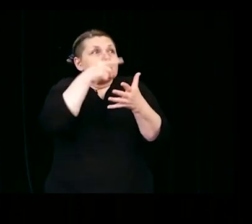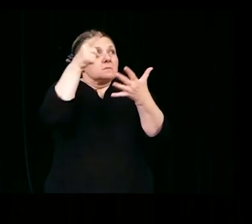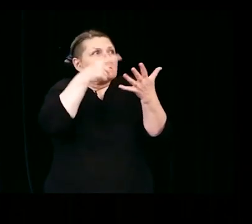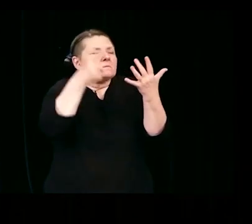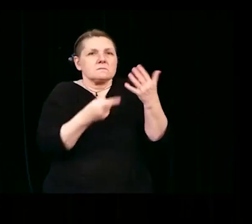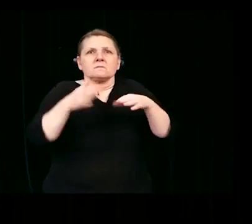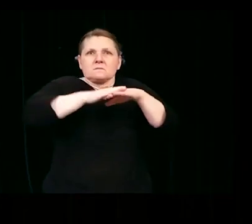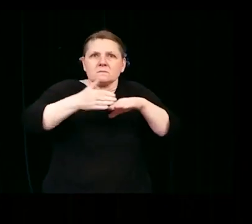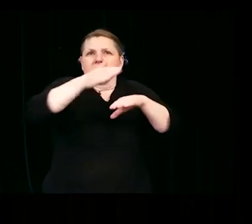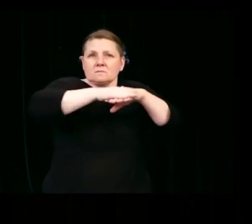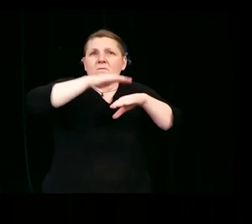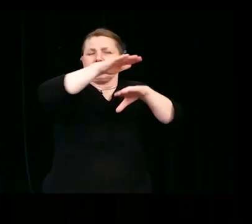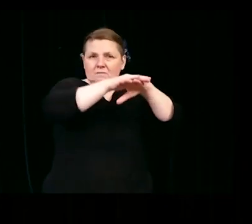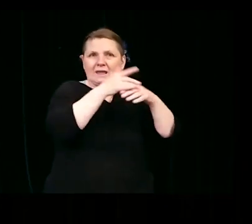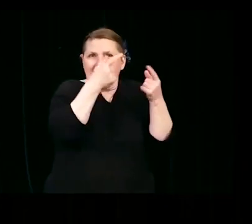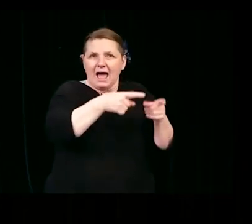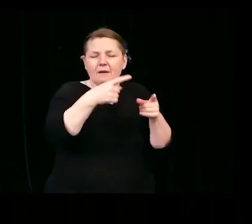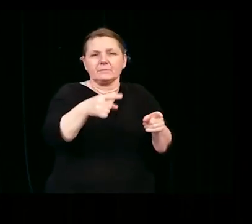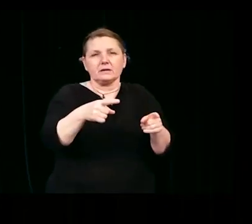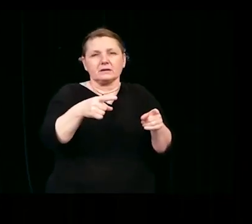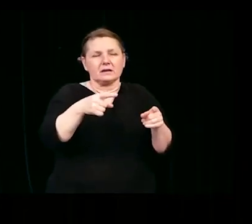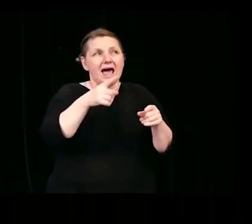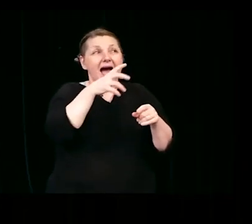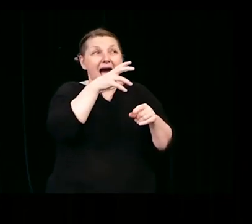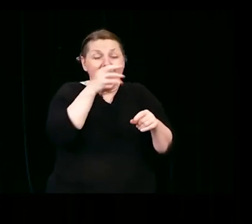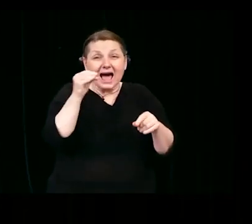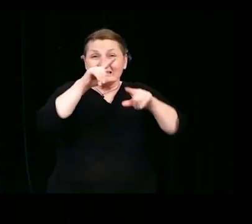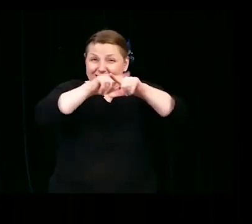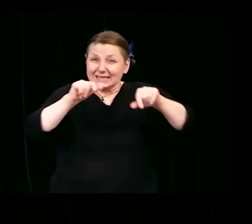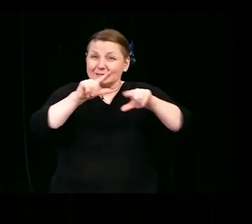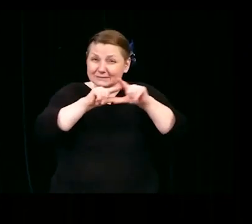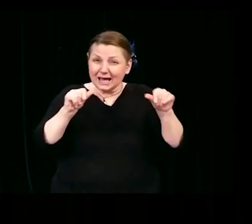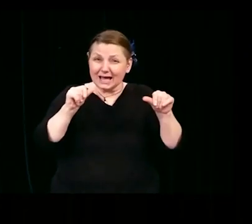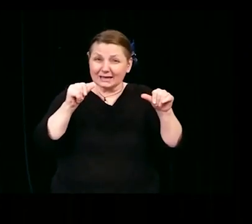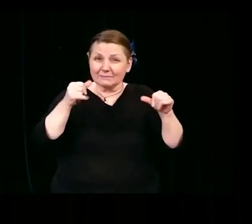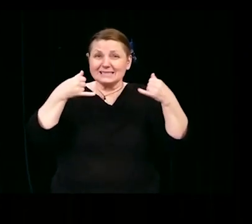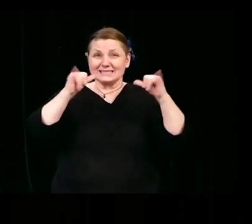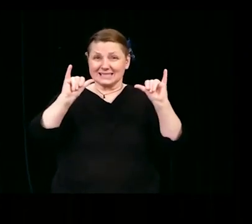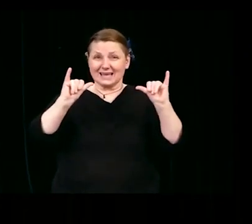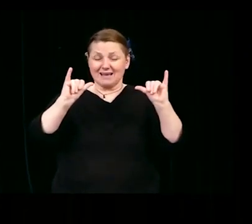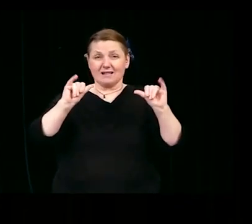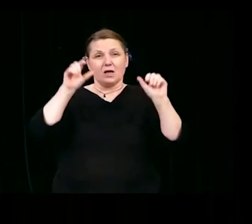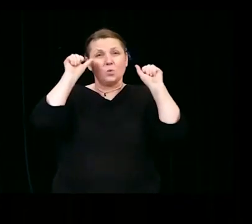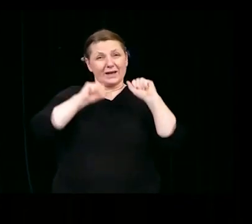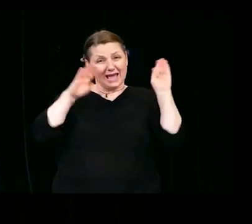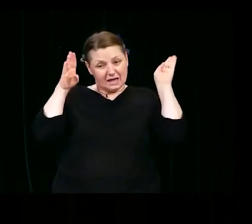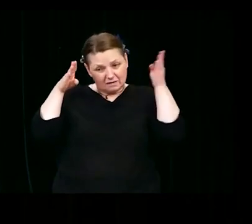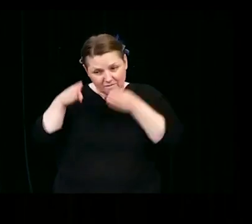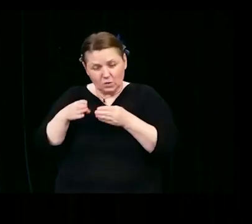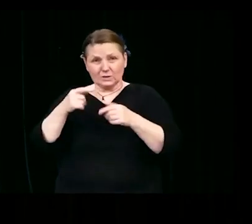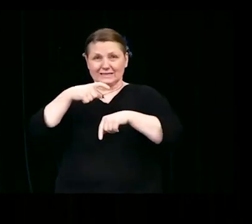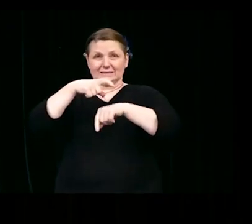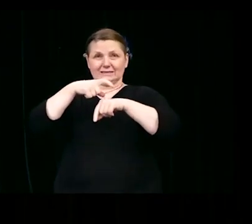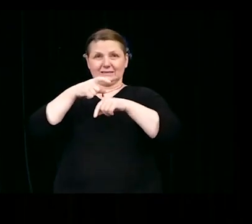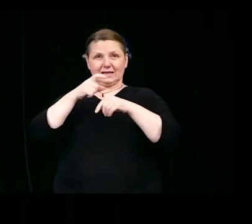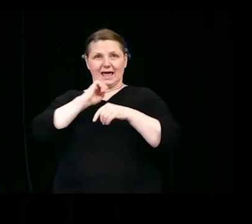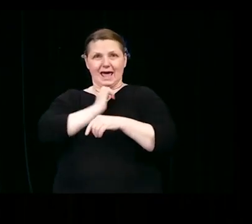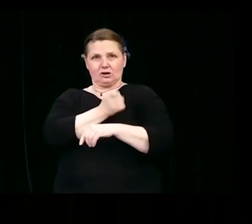There is good we can choose to invest in even in the midst of overwhelming